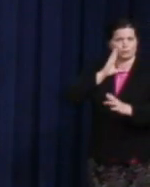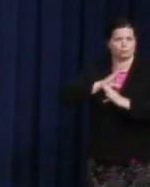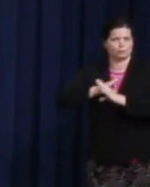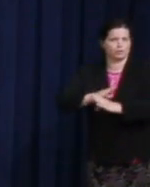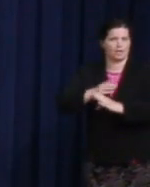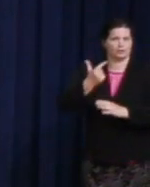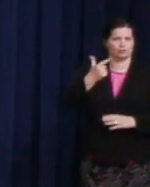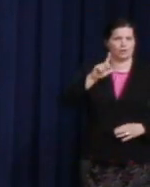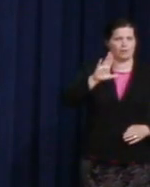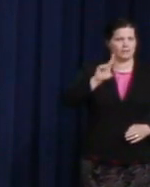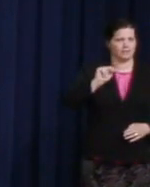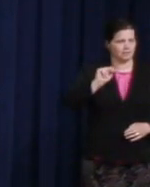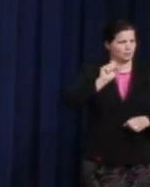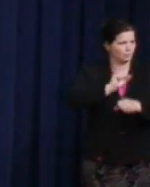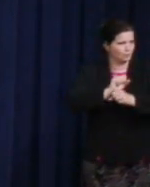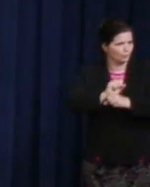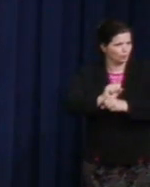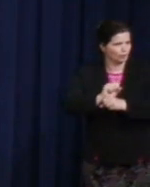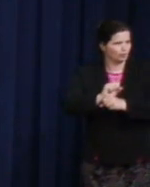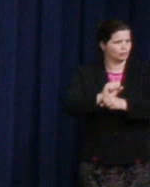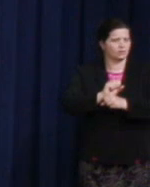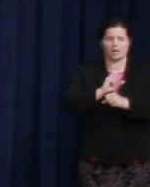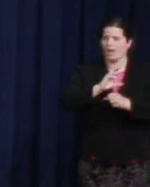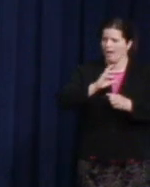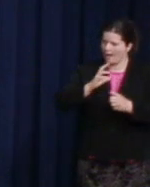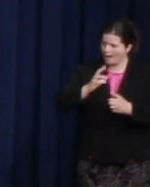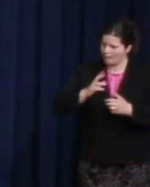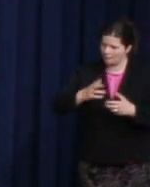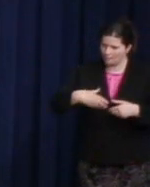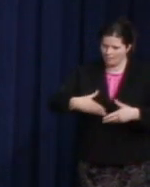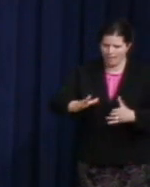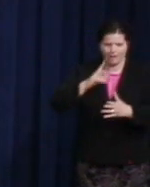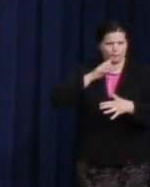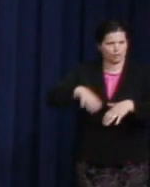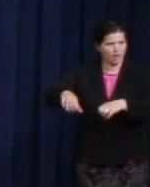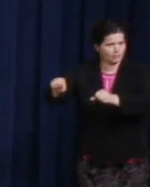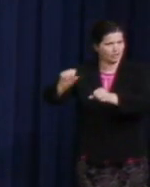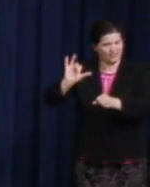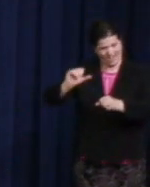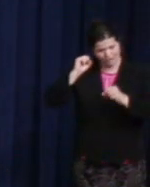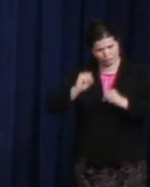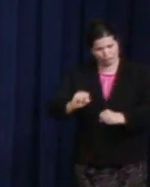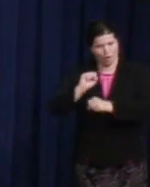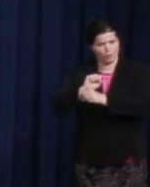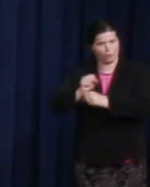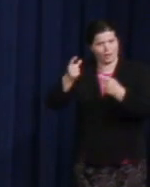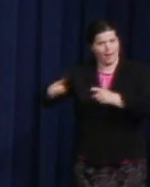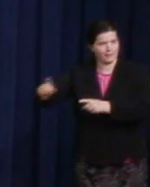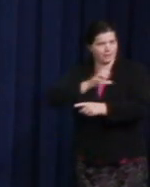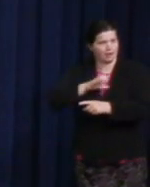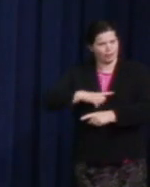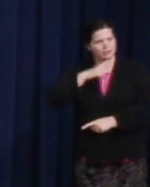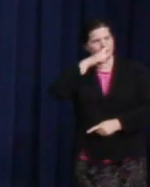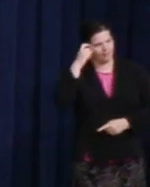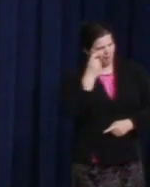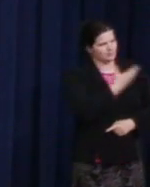and bring down barriers in adoption and foster care. All of this progress, my beloved brothers and